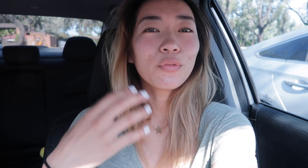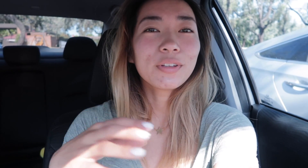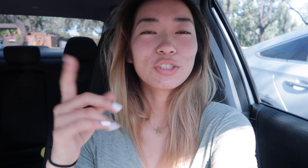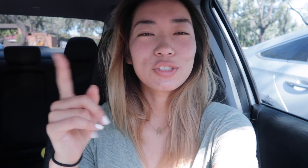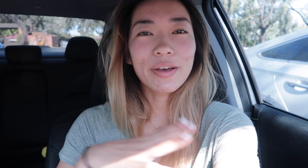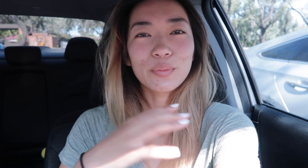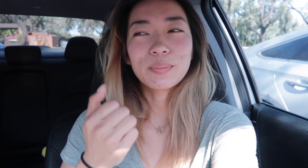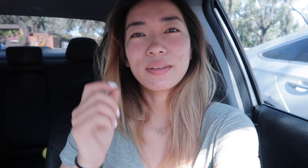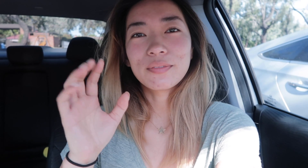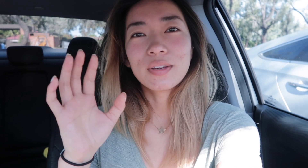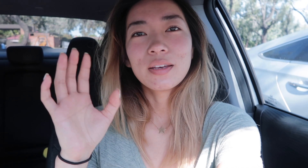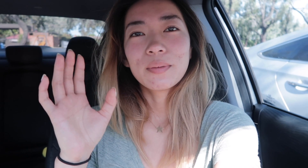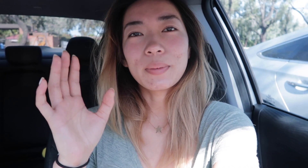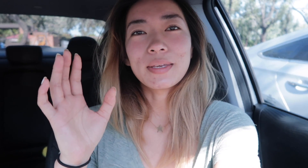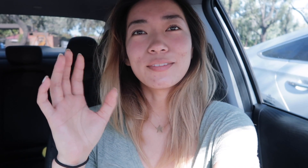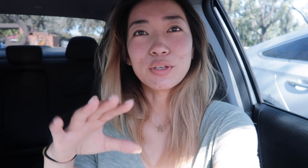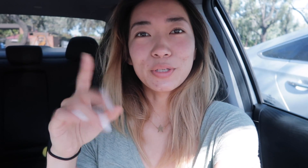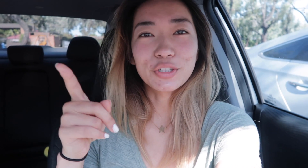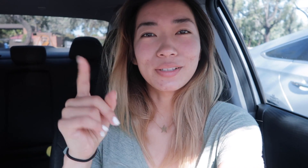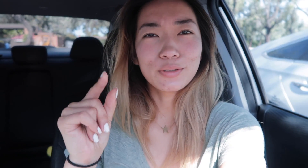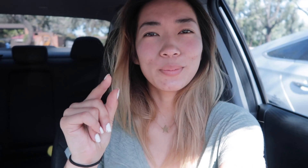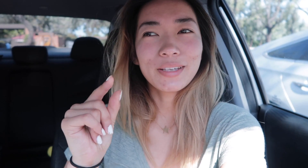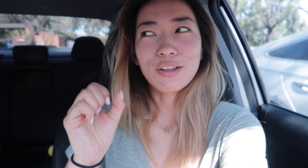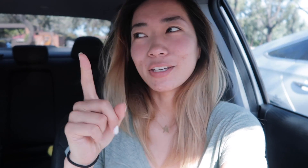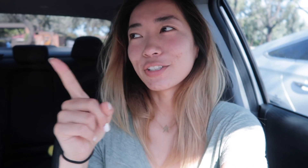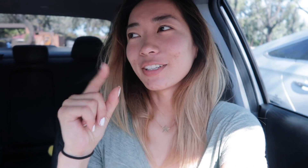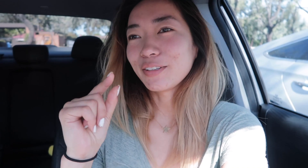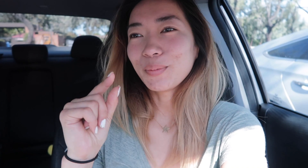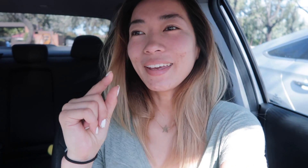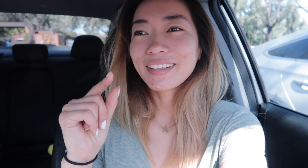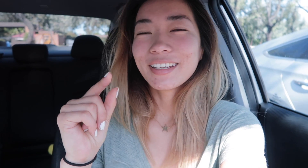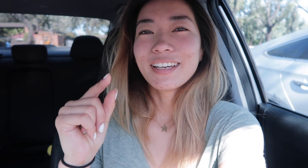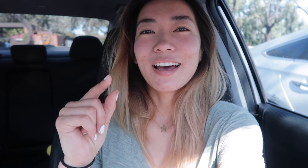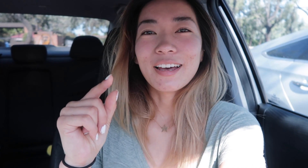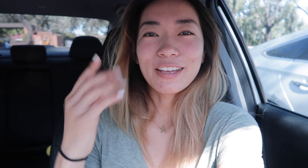she's fine with me maybe filming her a little bit longer a little bit I know